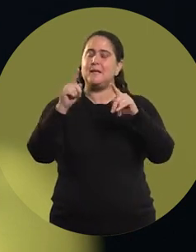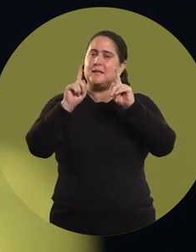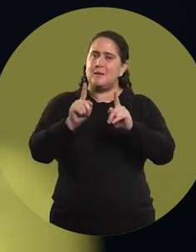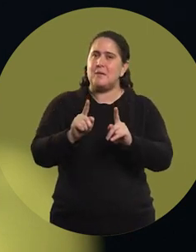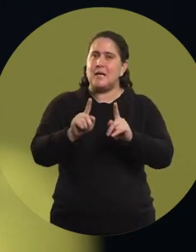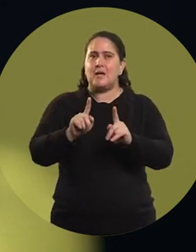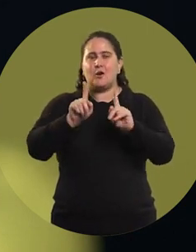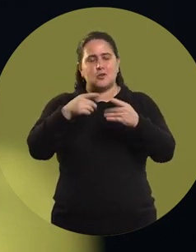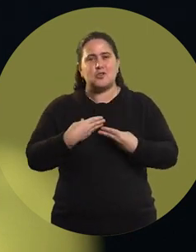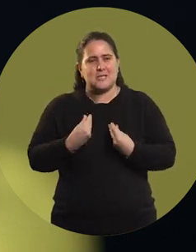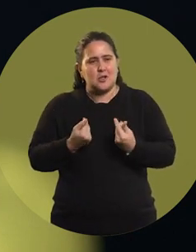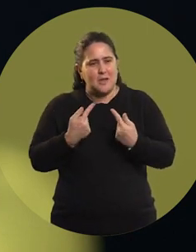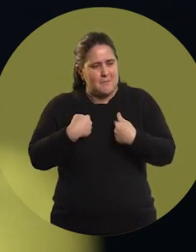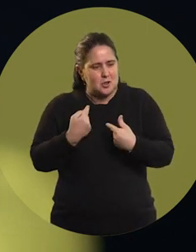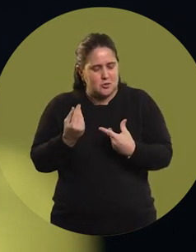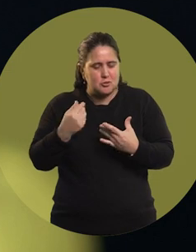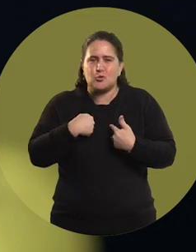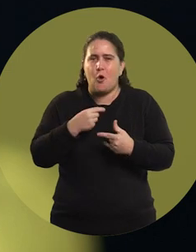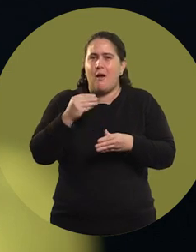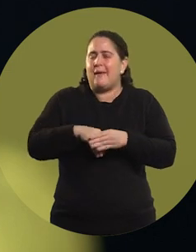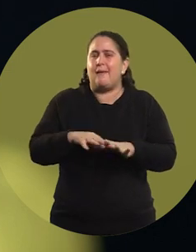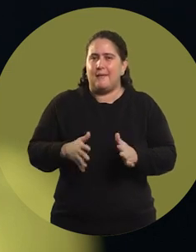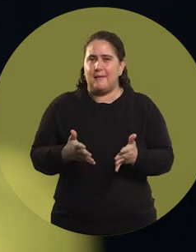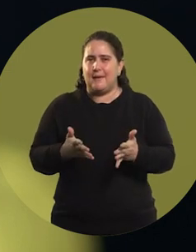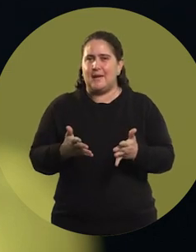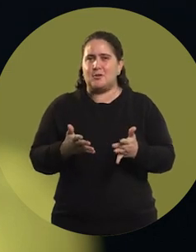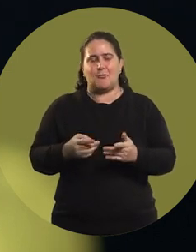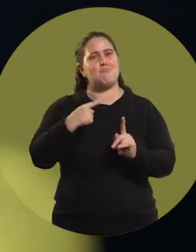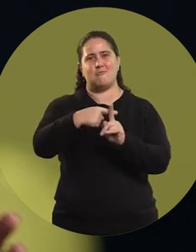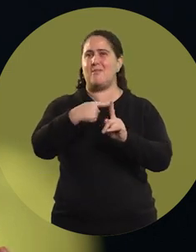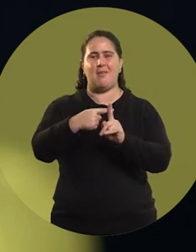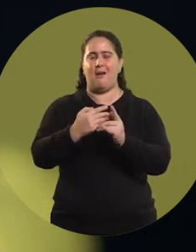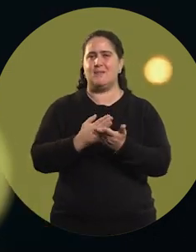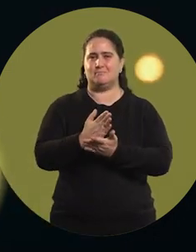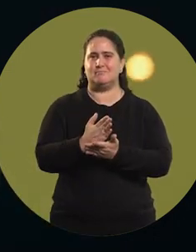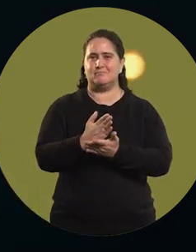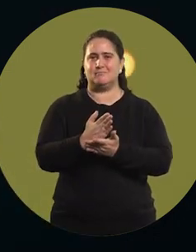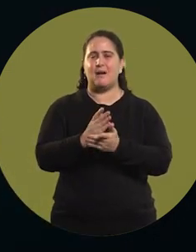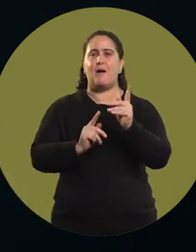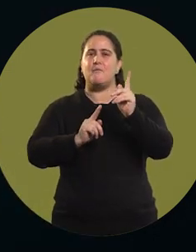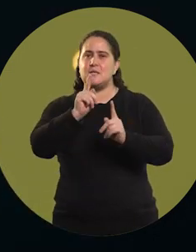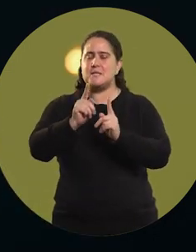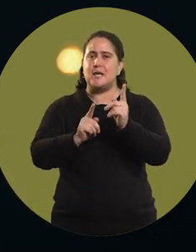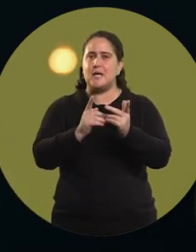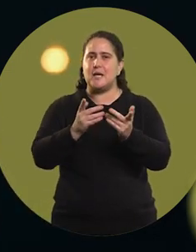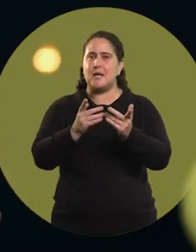Another thing that I feel defines me is being positive. Sometimes